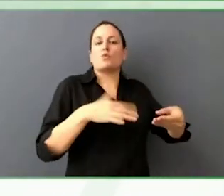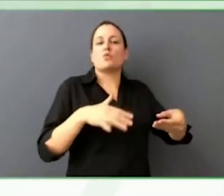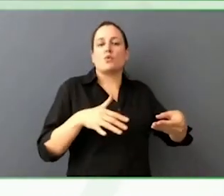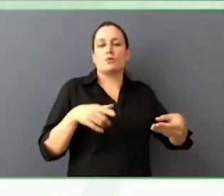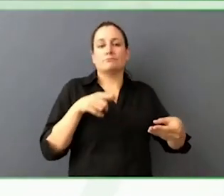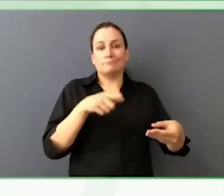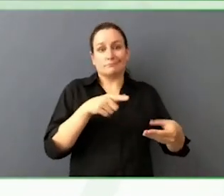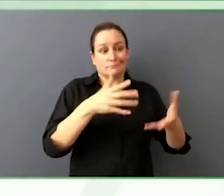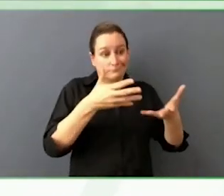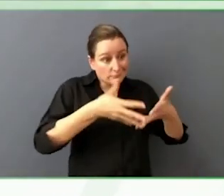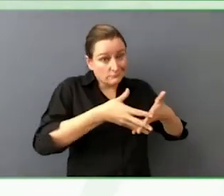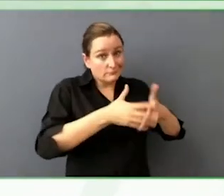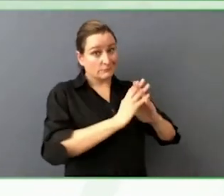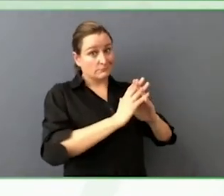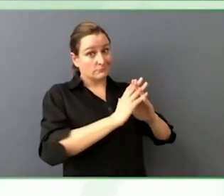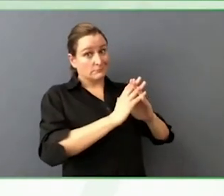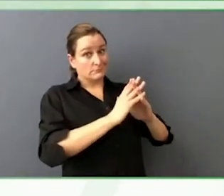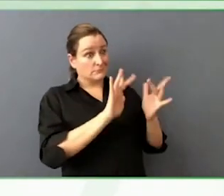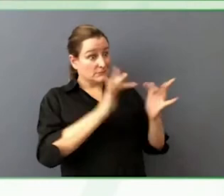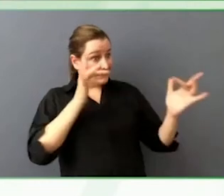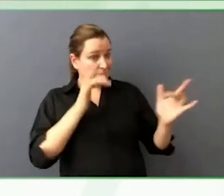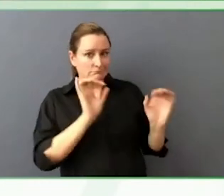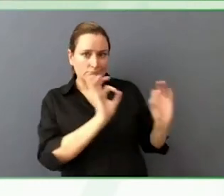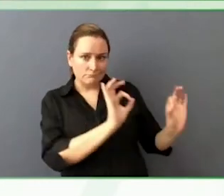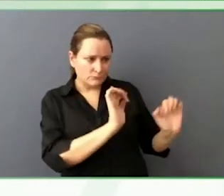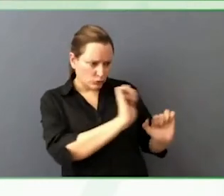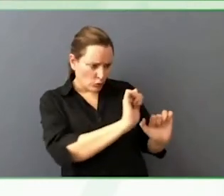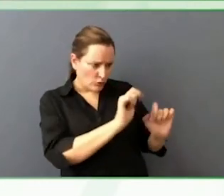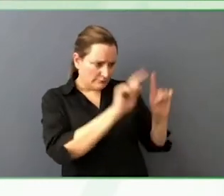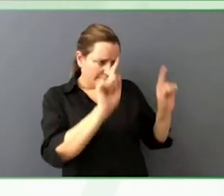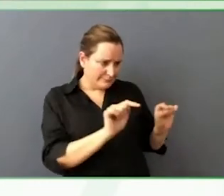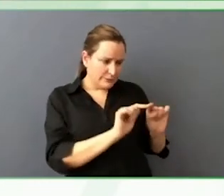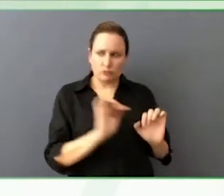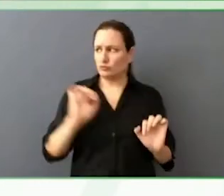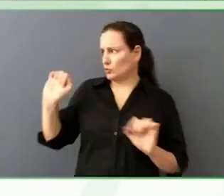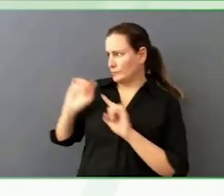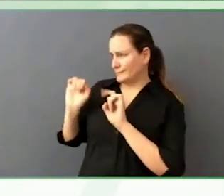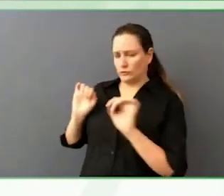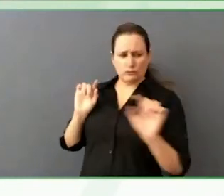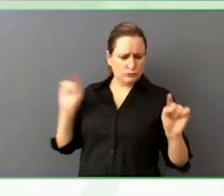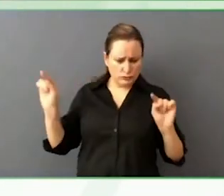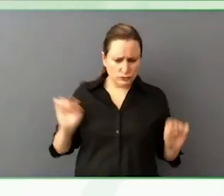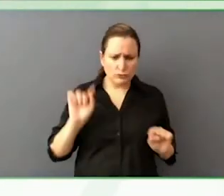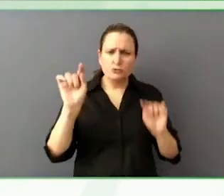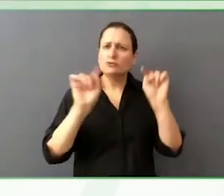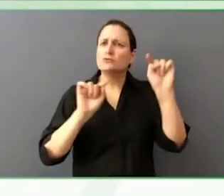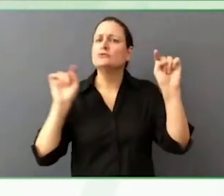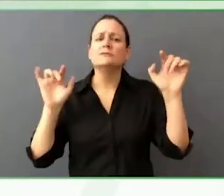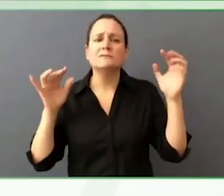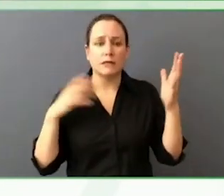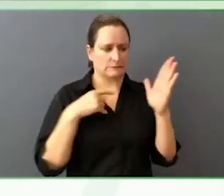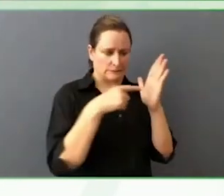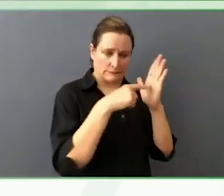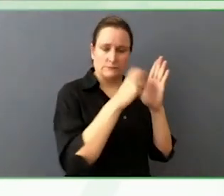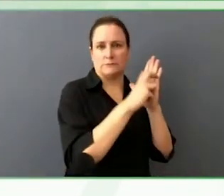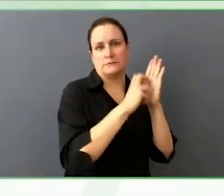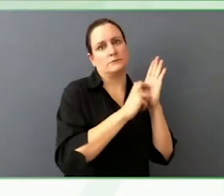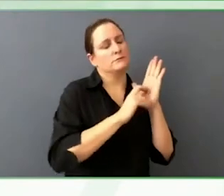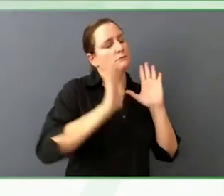It can be to technical. That is one thing that is hard. A lot of people do not have the money to hire engineers.